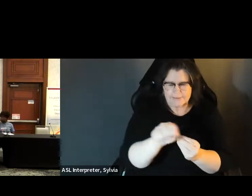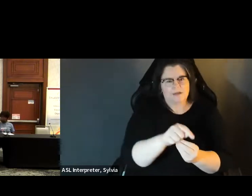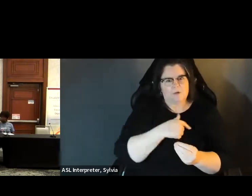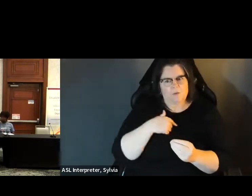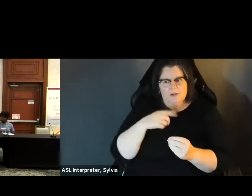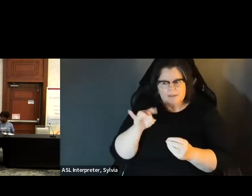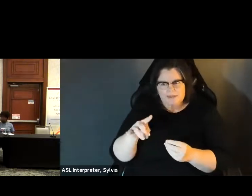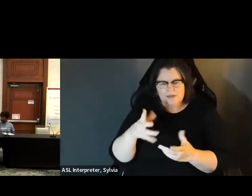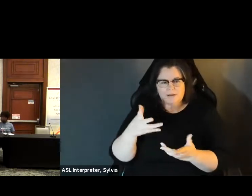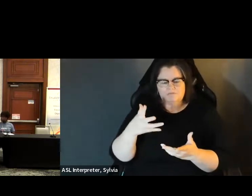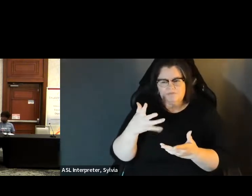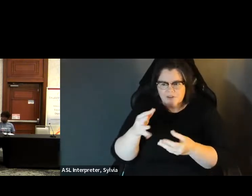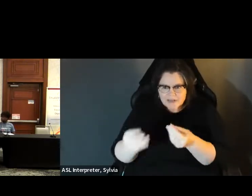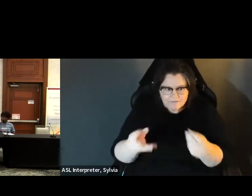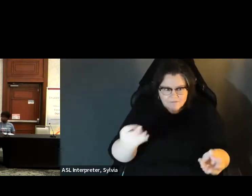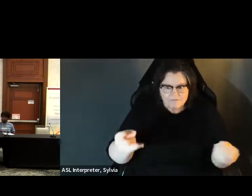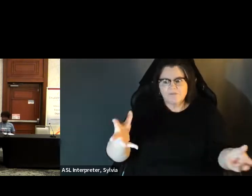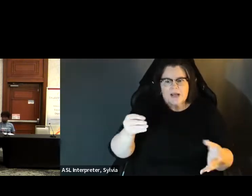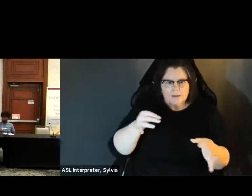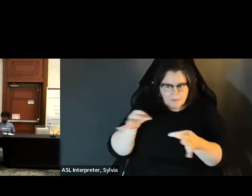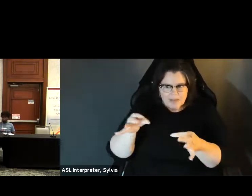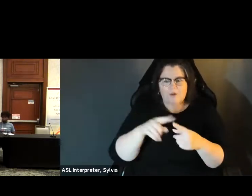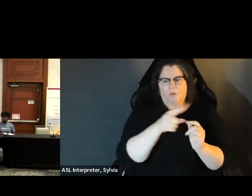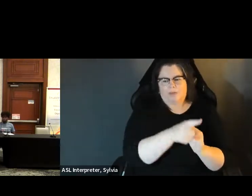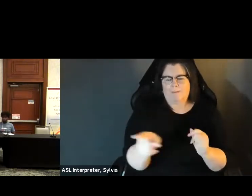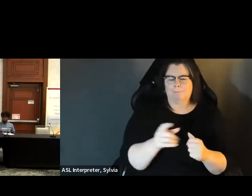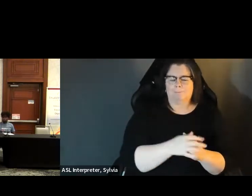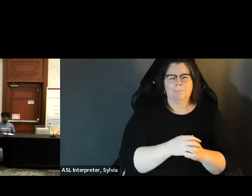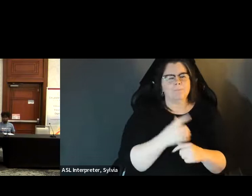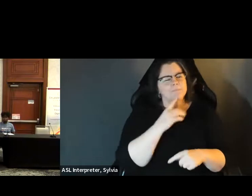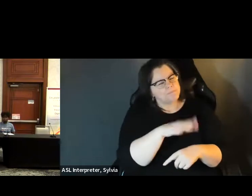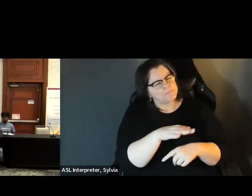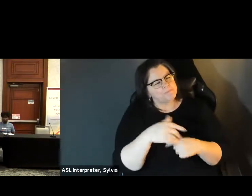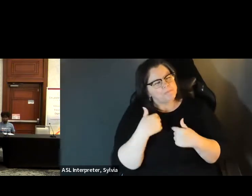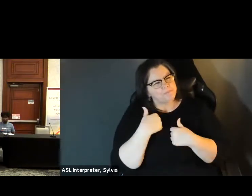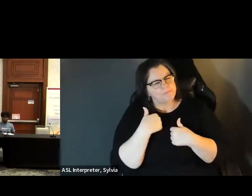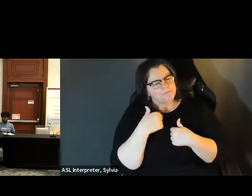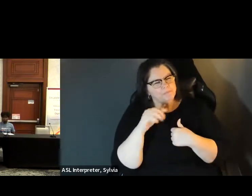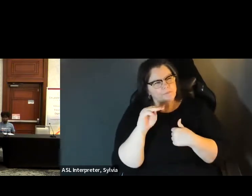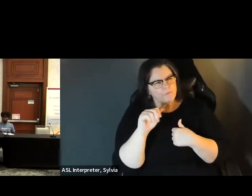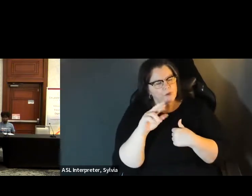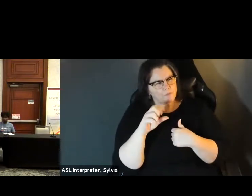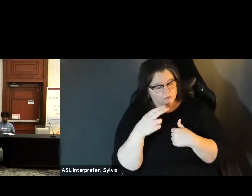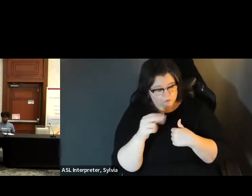organizations in our community to help get the word out about this system. » Marsha: This is Marsha,